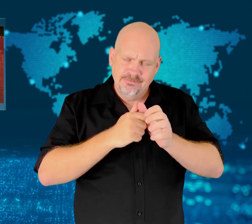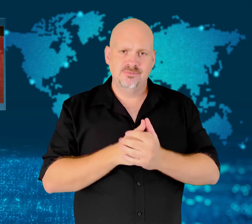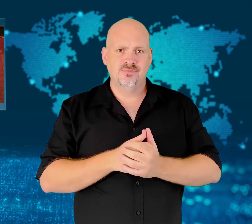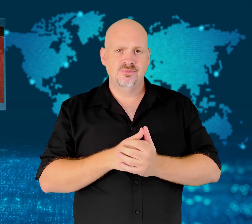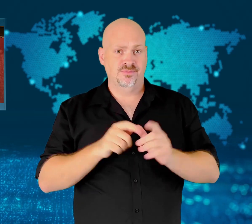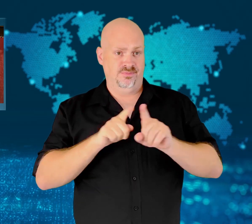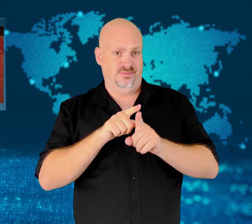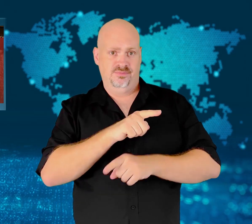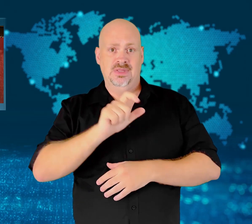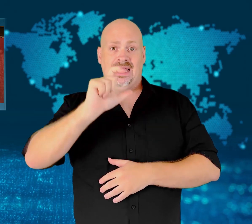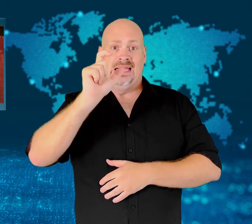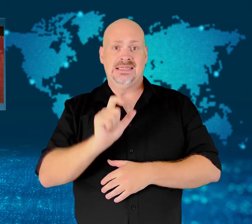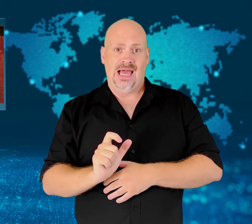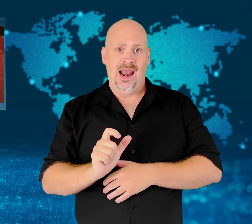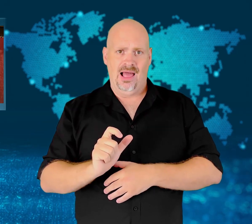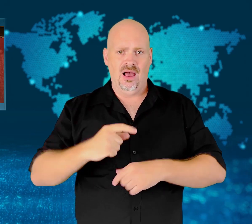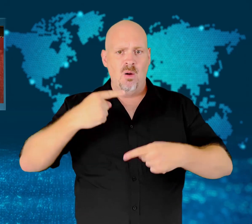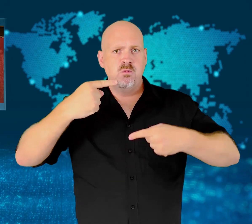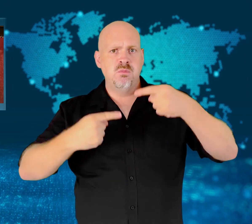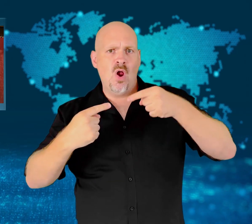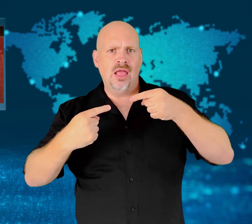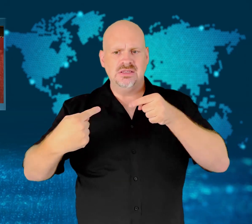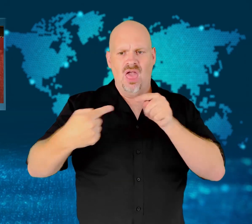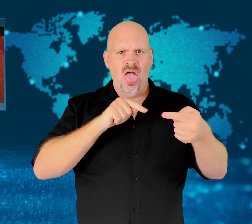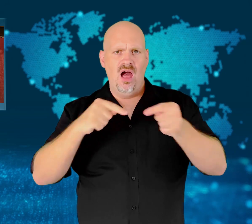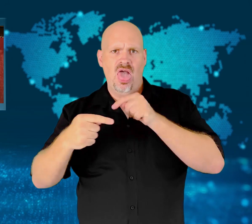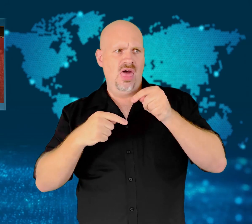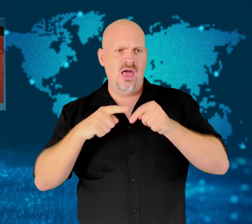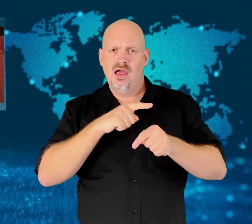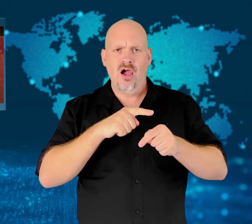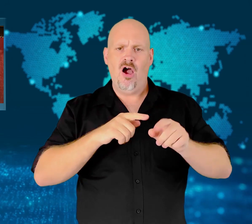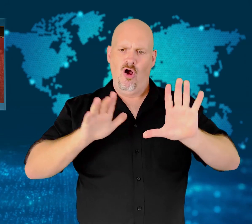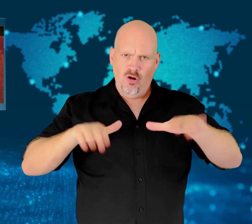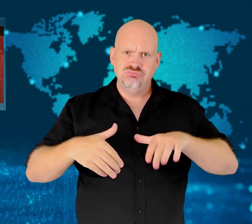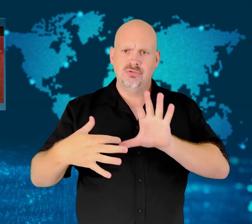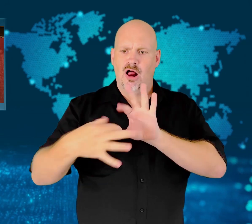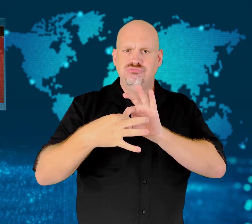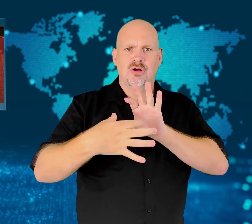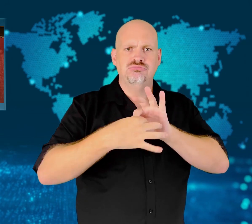a rare unifying force in Italian politics.